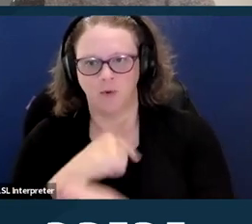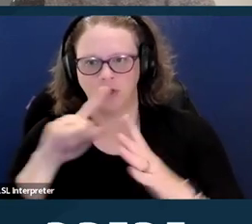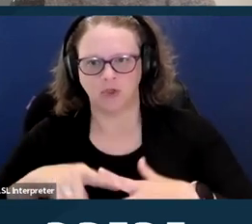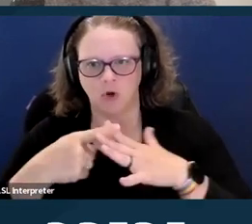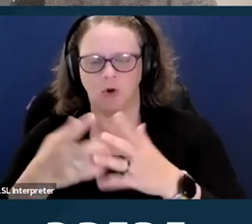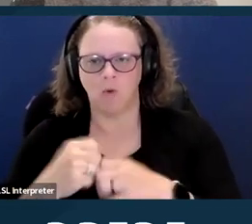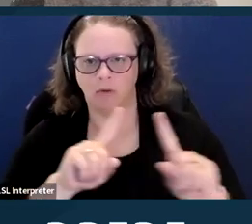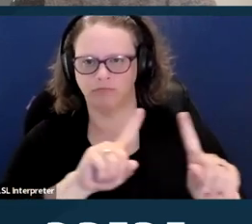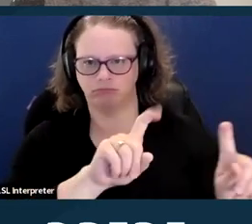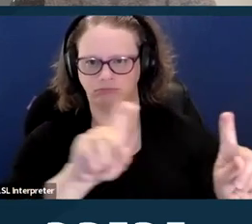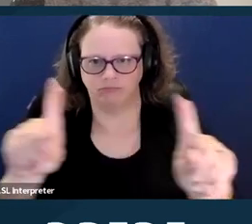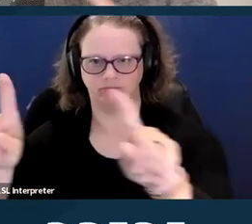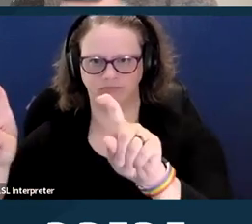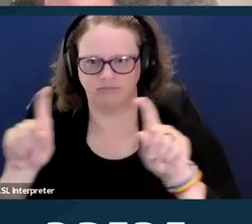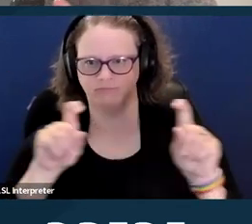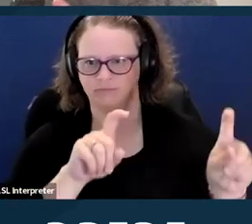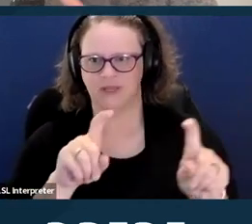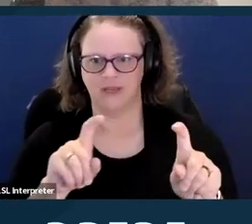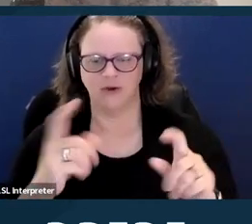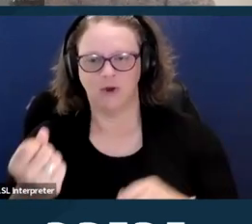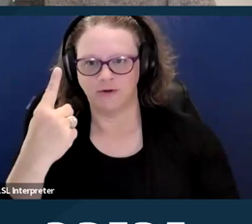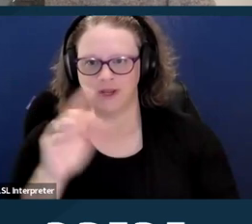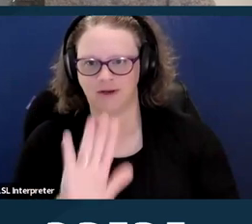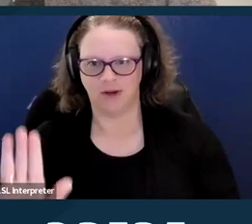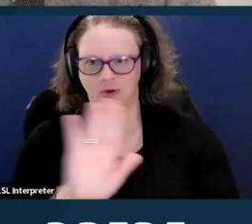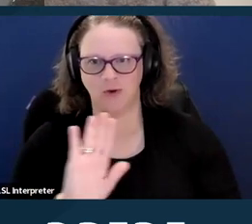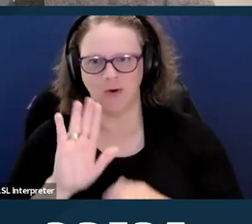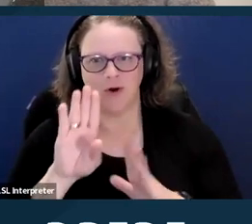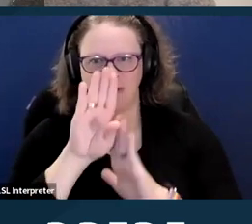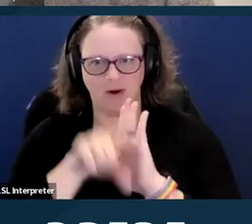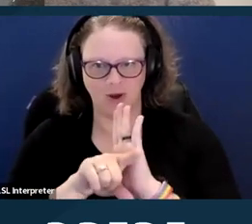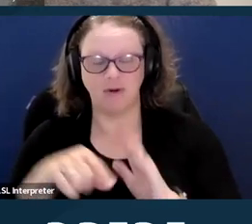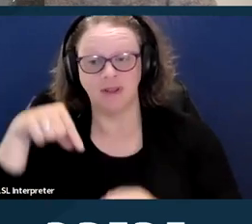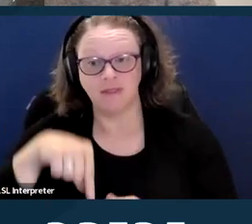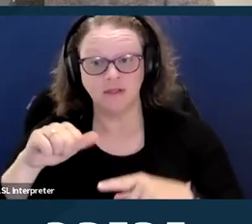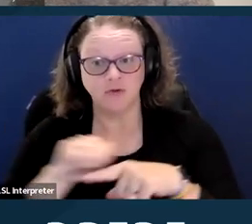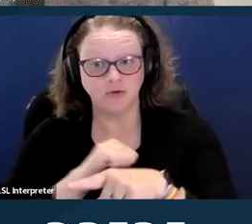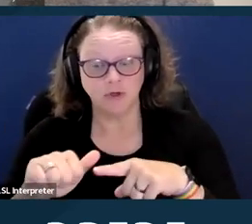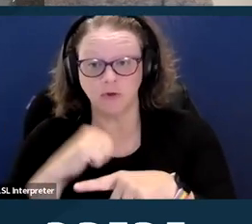to understand everyone's background. We designed this training to hopefully be helpful